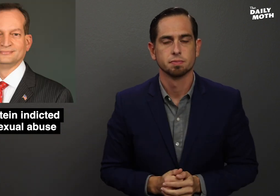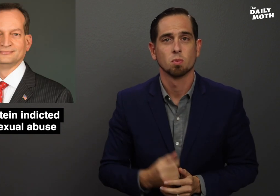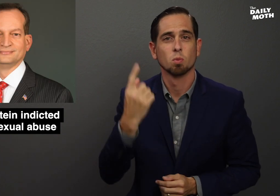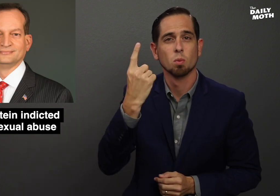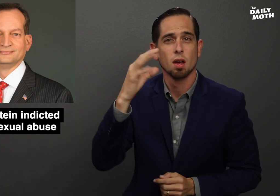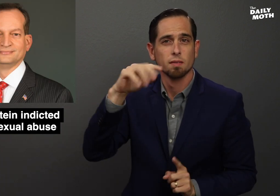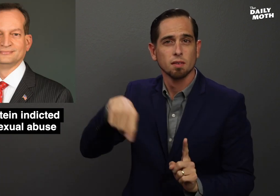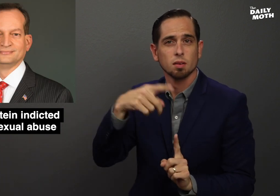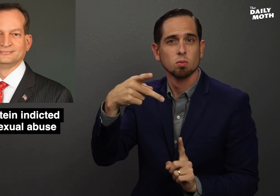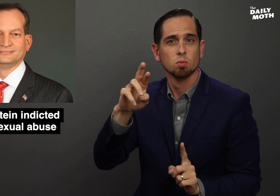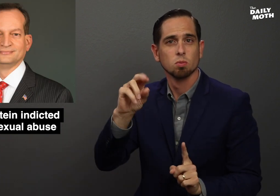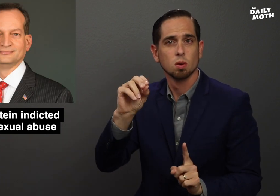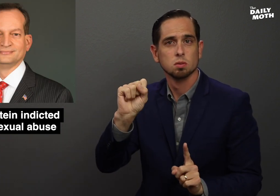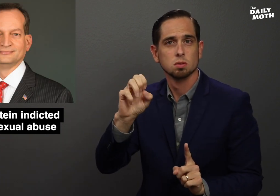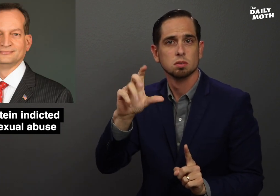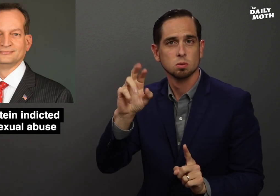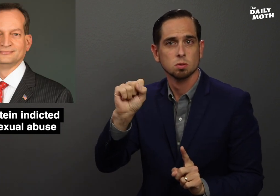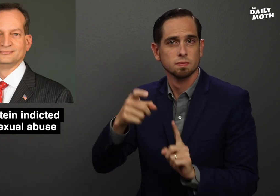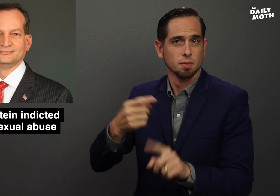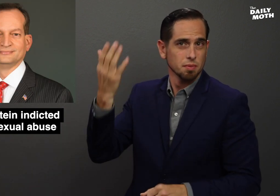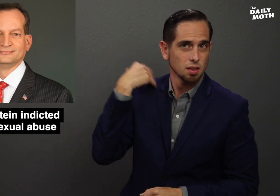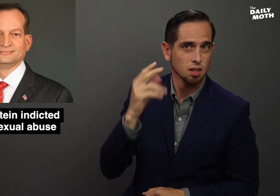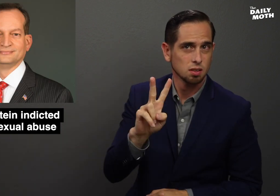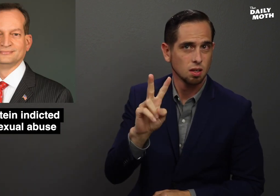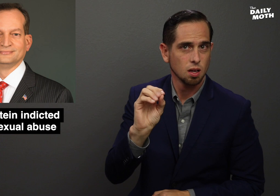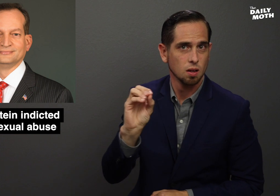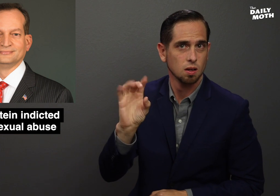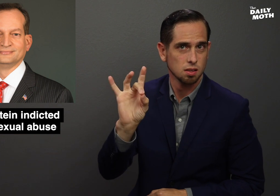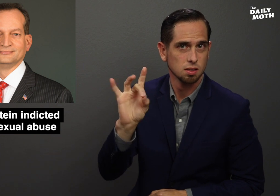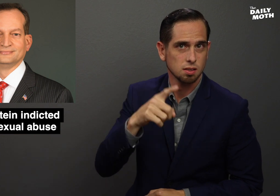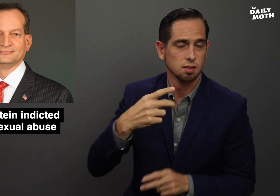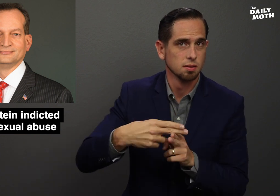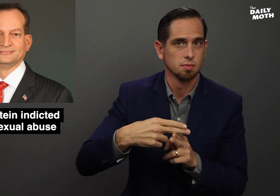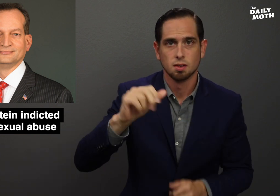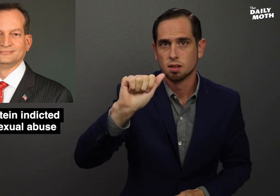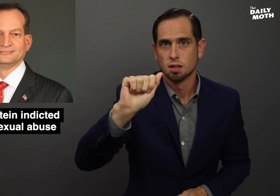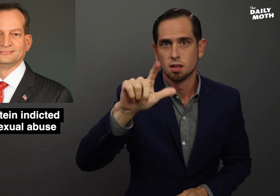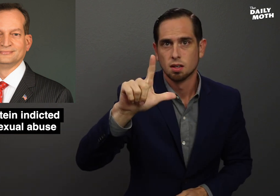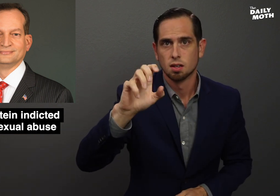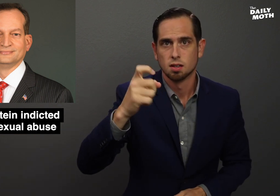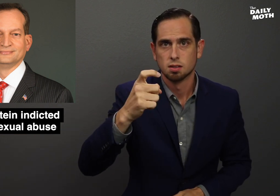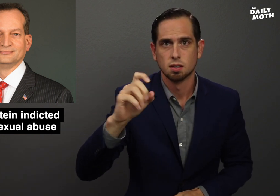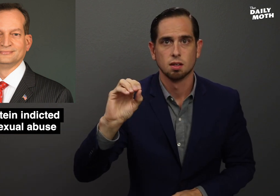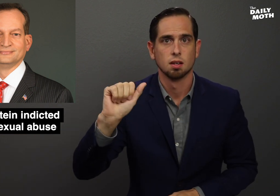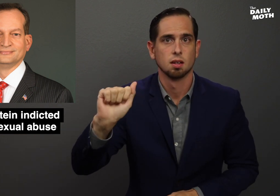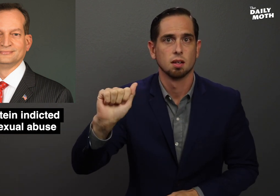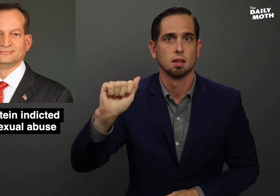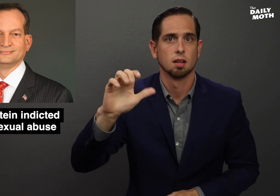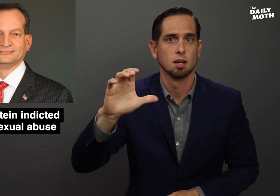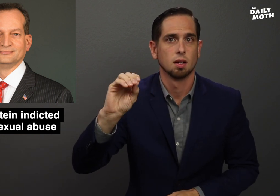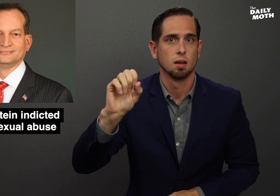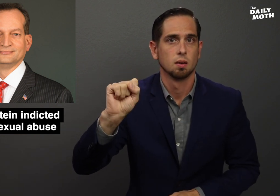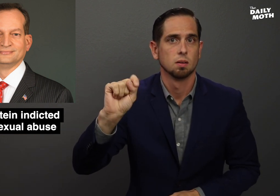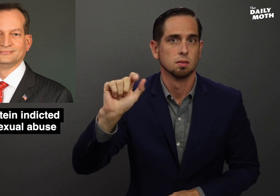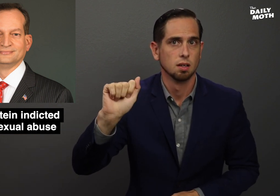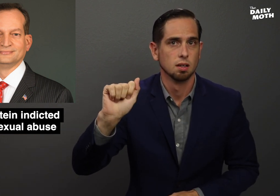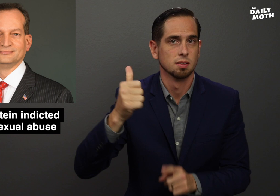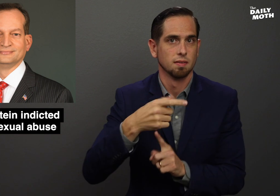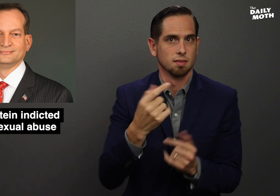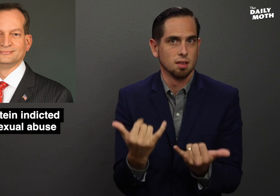One of the prosecutors from 2008 is Alex Acosta,